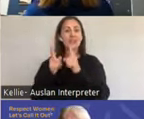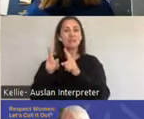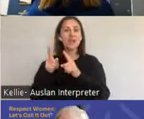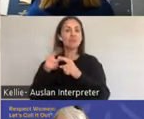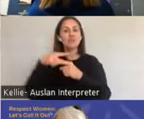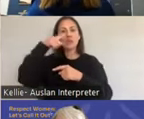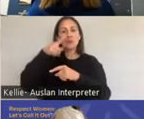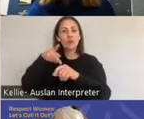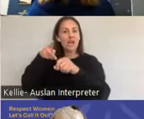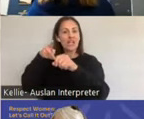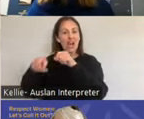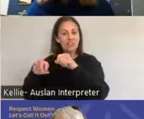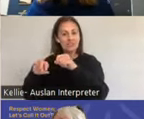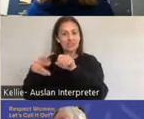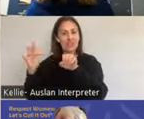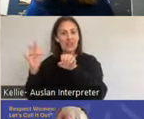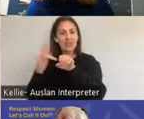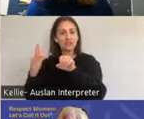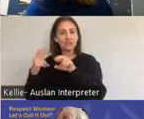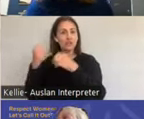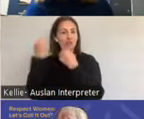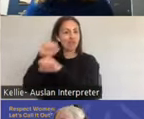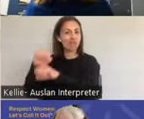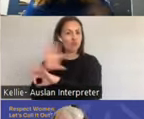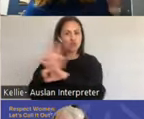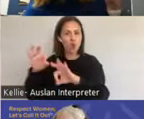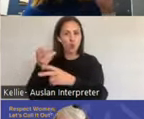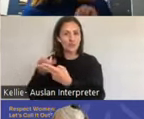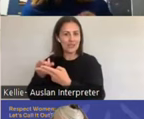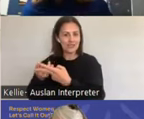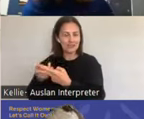what body organs are doing. But basically there's 2 ways of getting